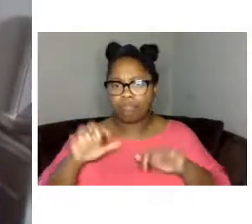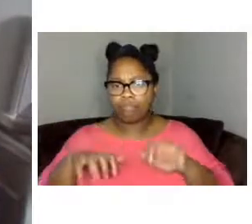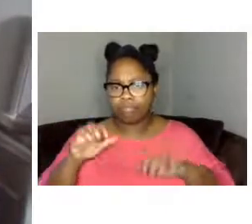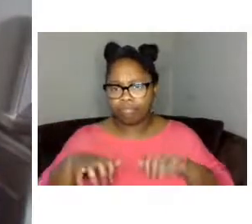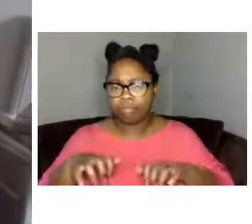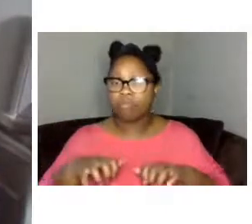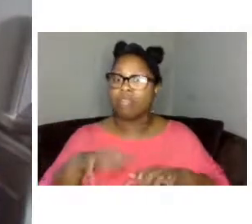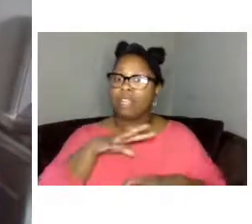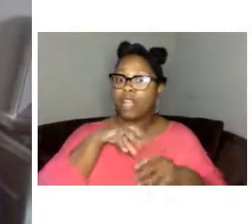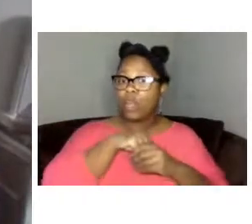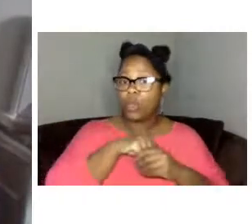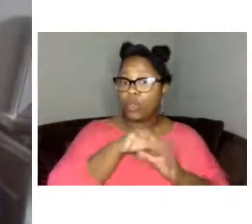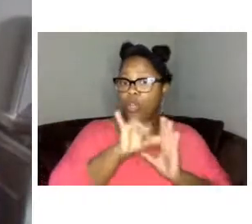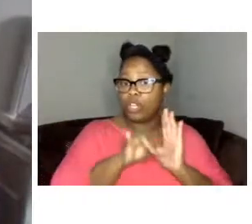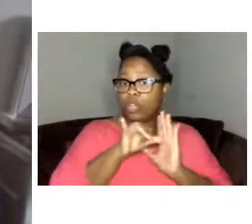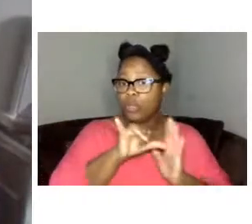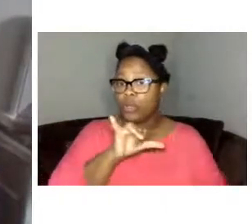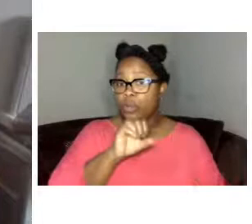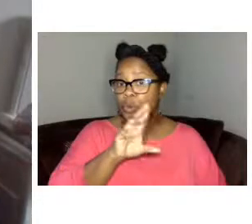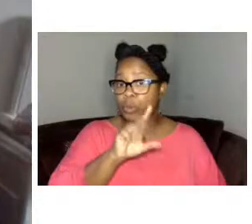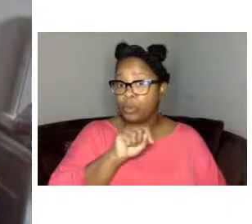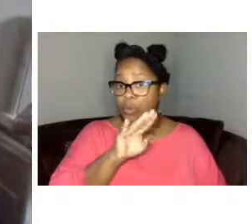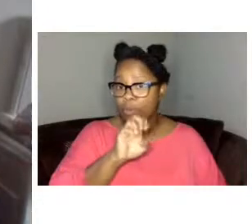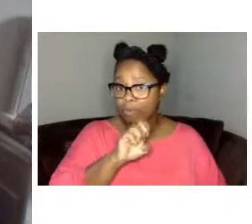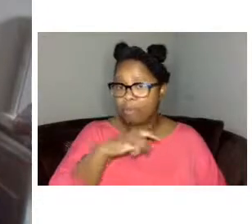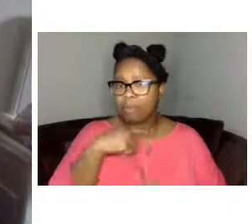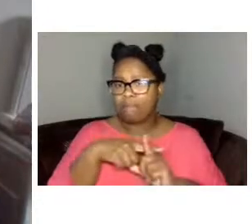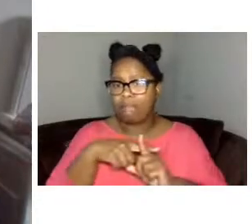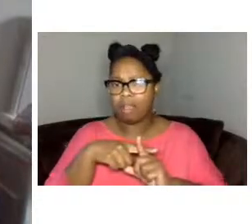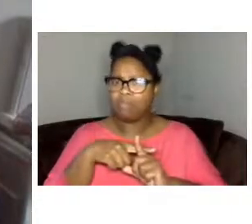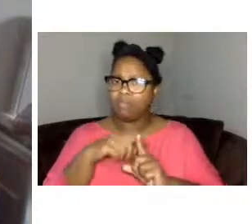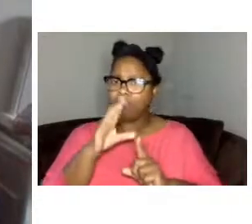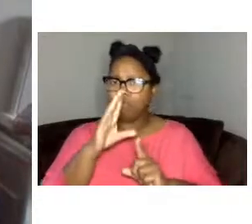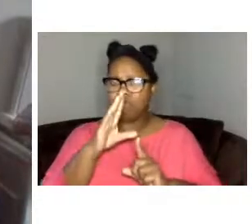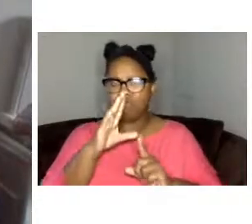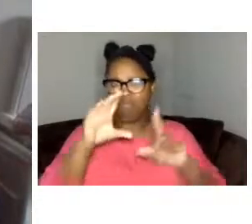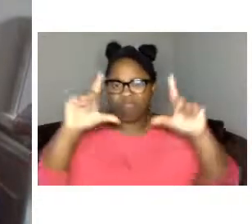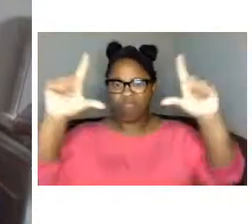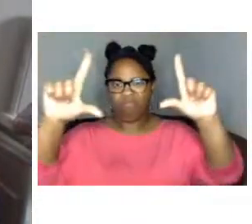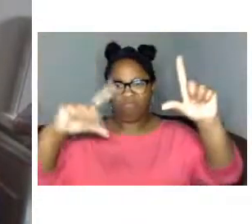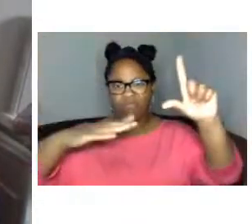the youtube player as well as directly blow the youtube player in a separate